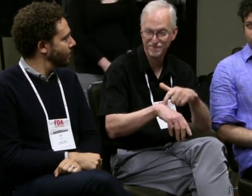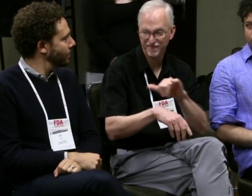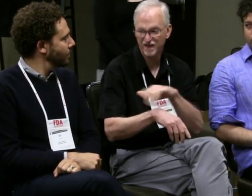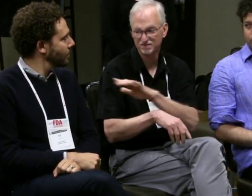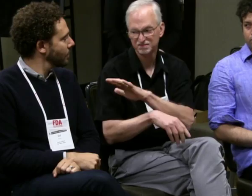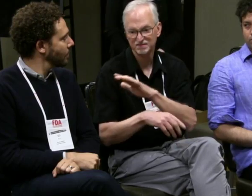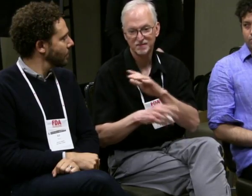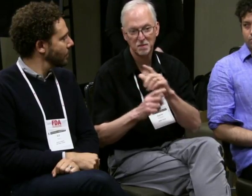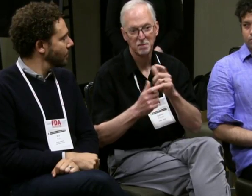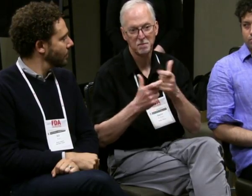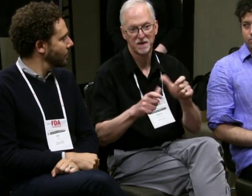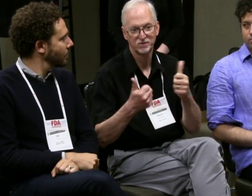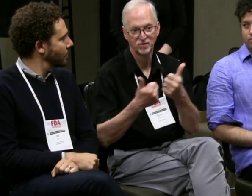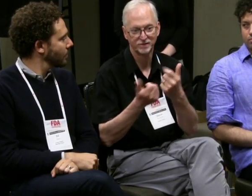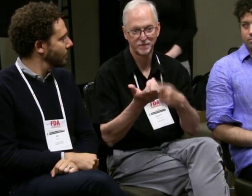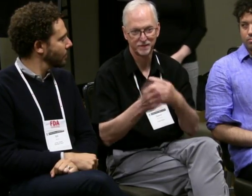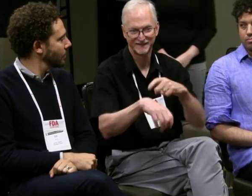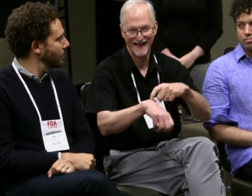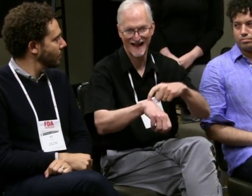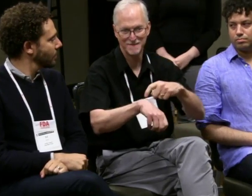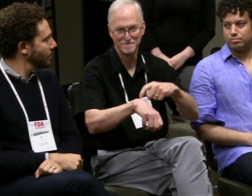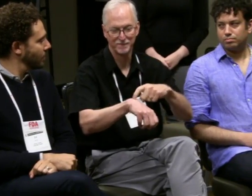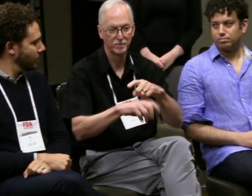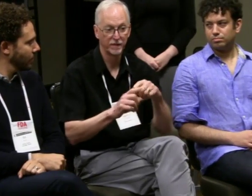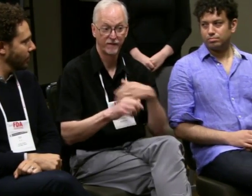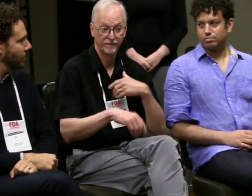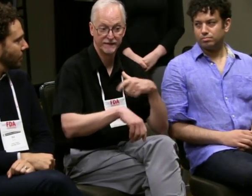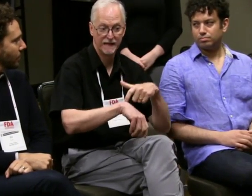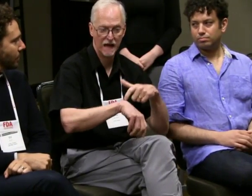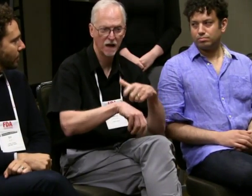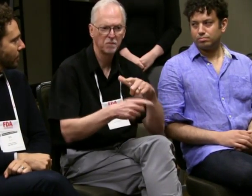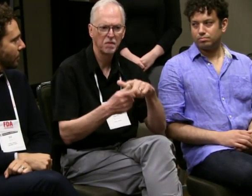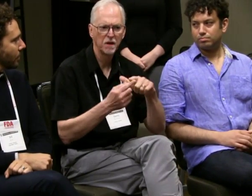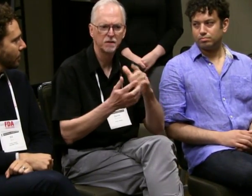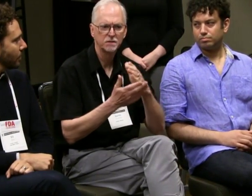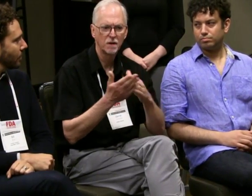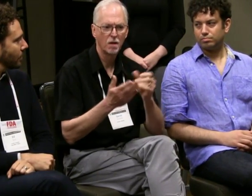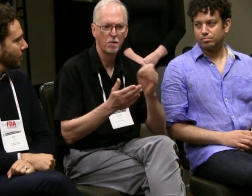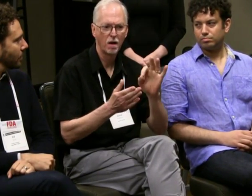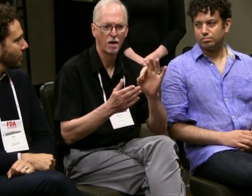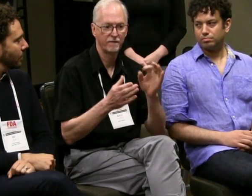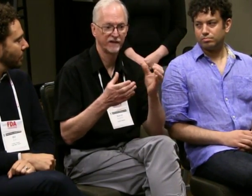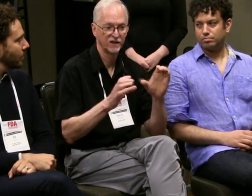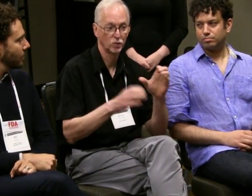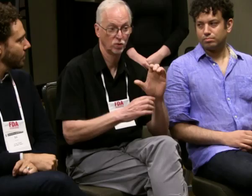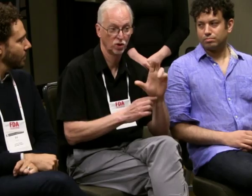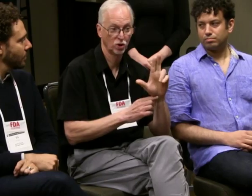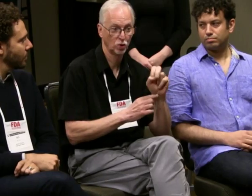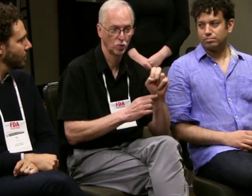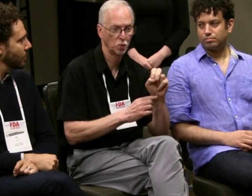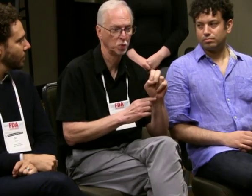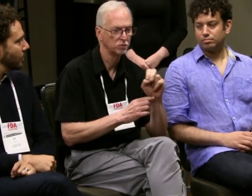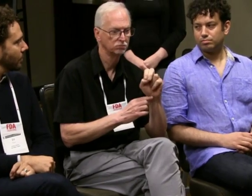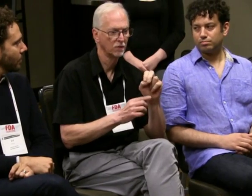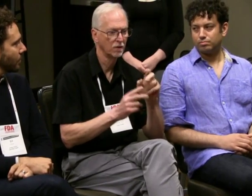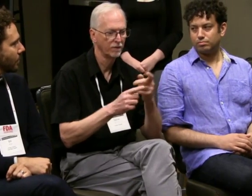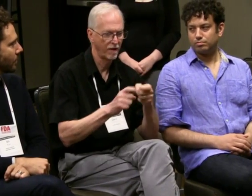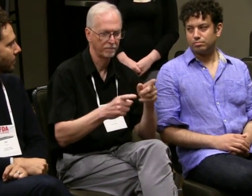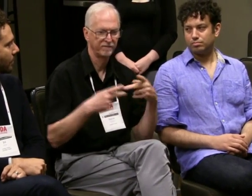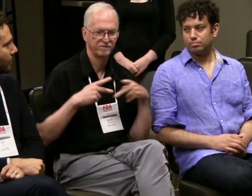(translator) Sometimes if we do have enough time in the production, it's important that we emphasize on time.